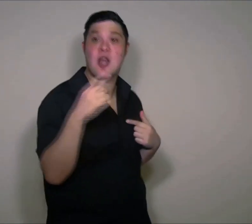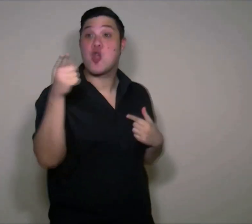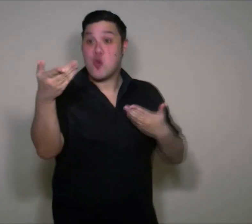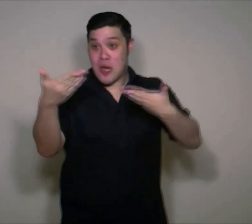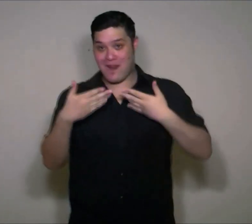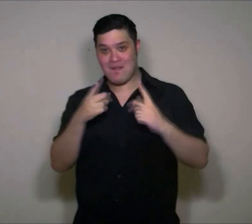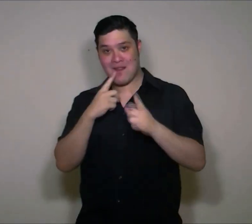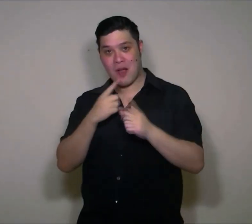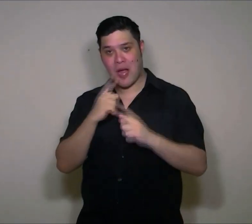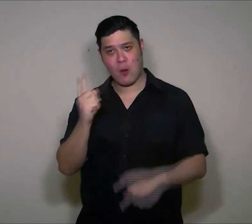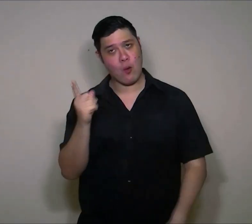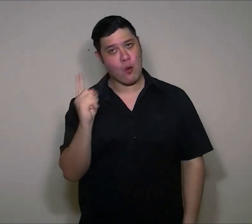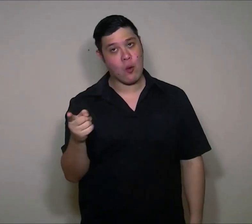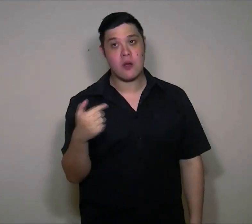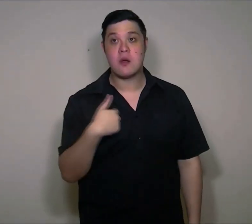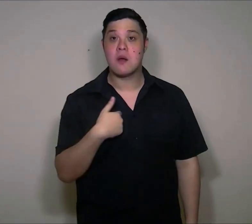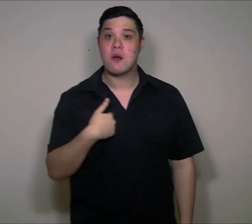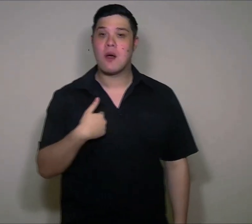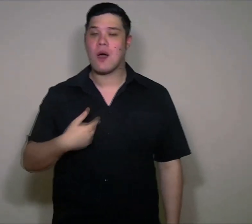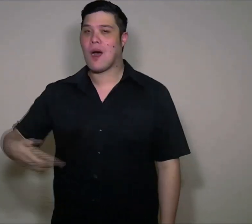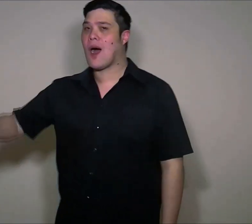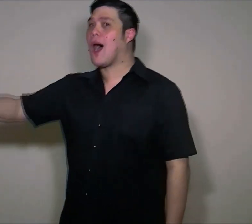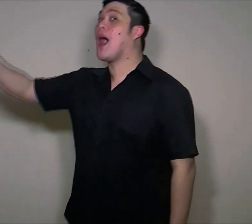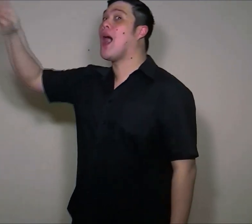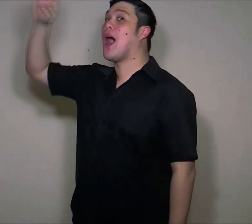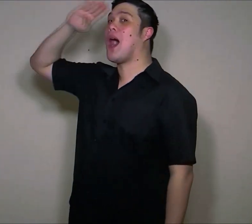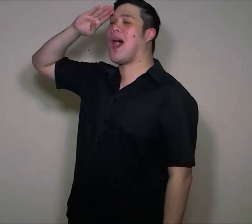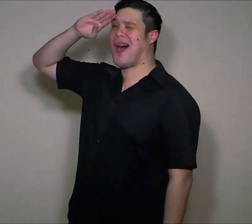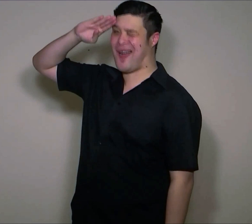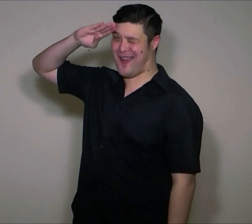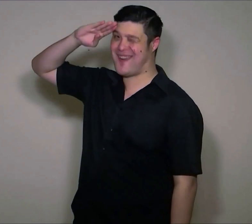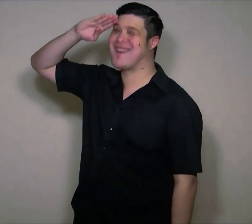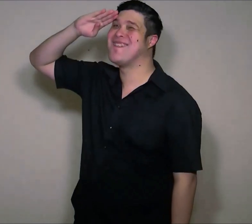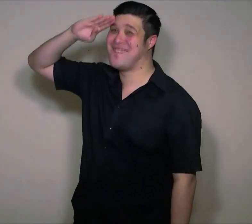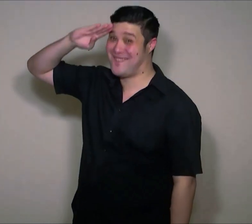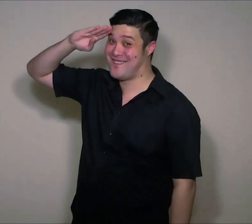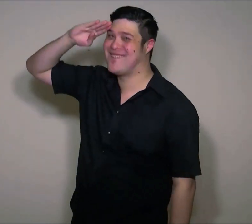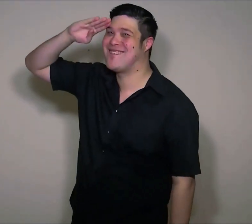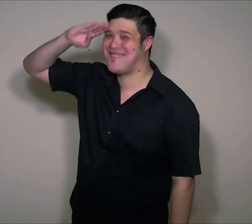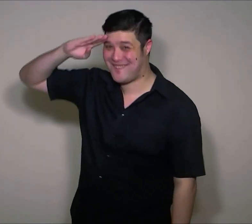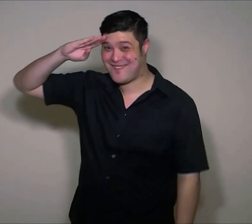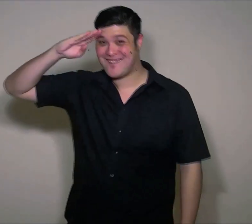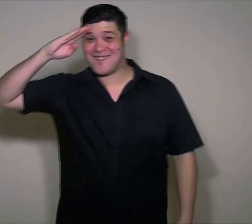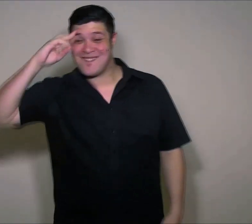I better take heed of the Surgeon General's warning